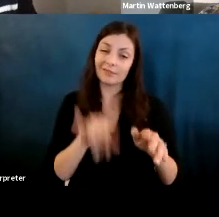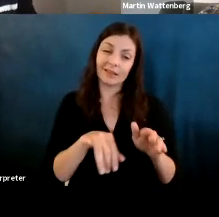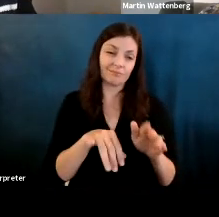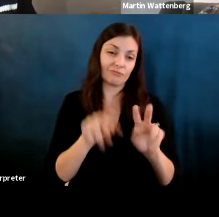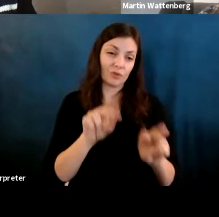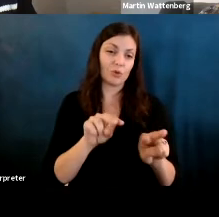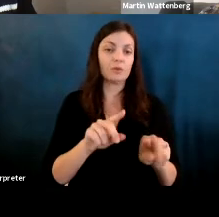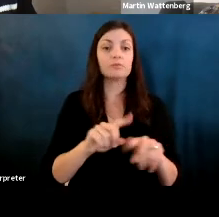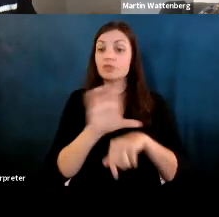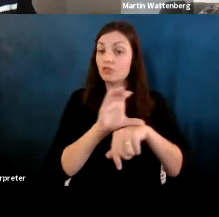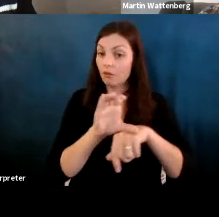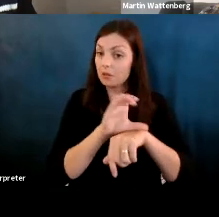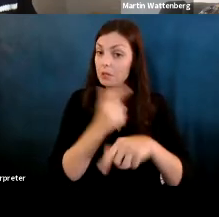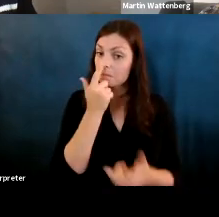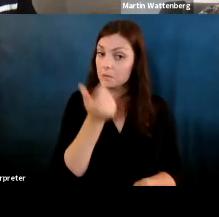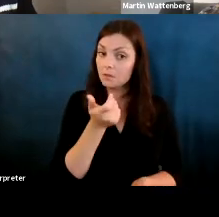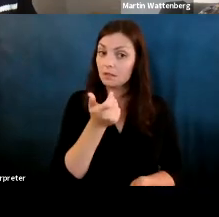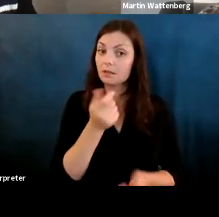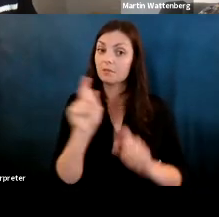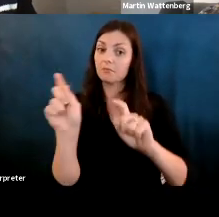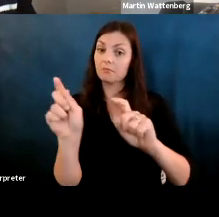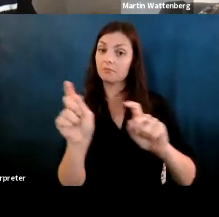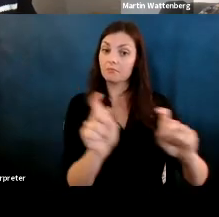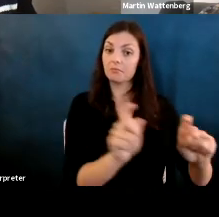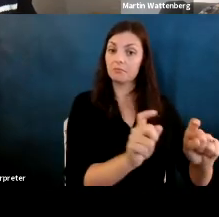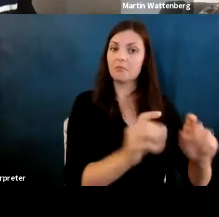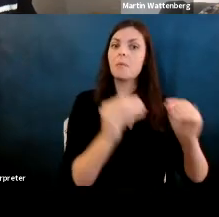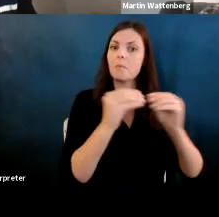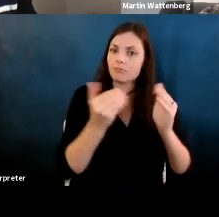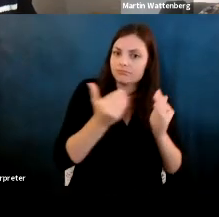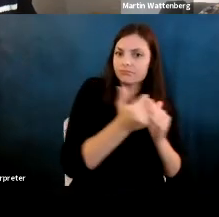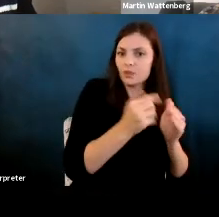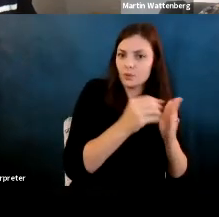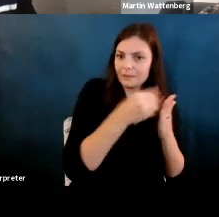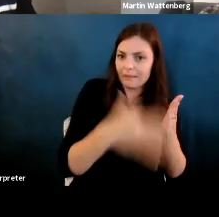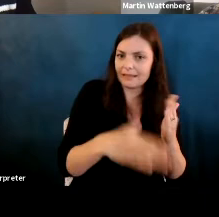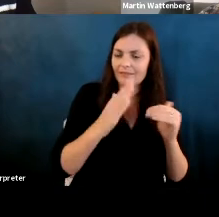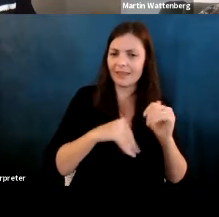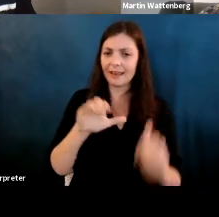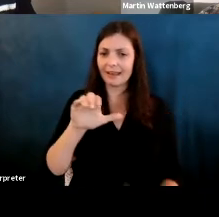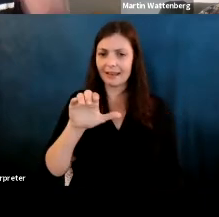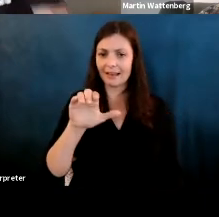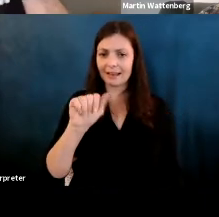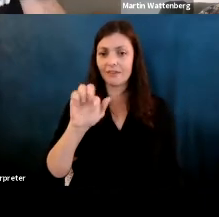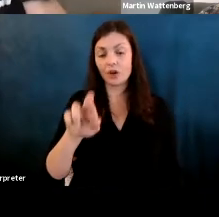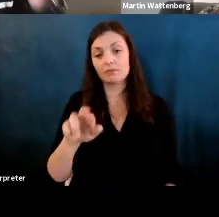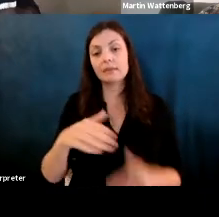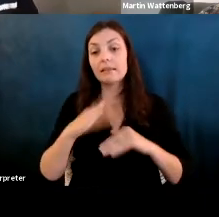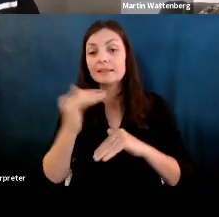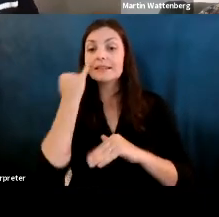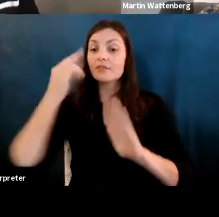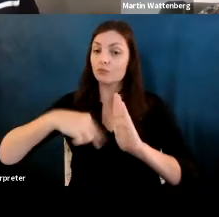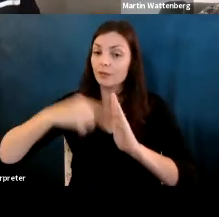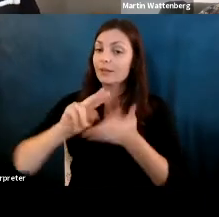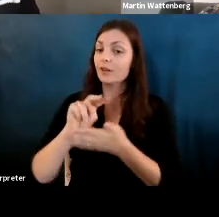Fernanda Viegas: Chocolate interestingly, is more expensive than caviar, at least in the news, at least in terms of correlations in the news.